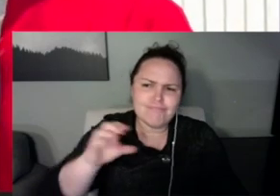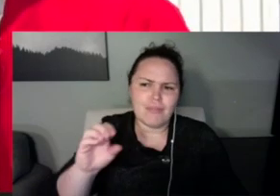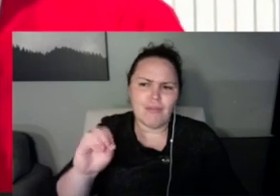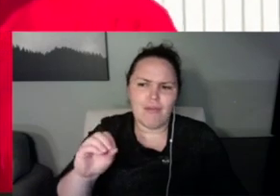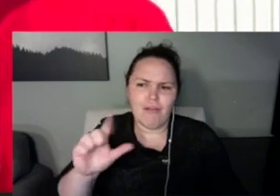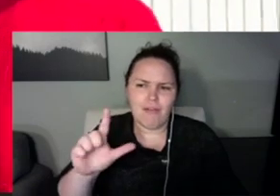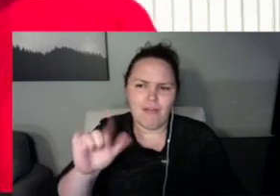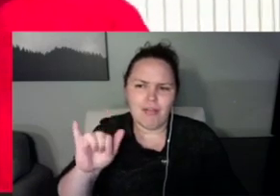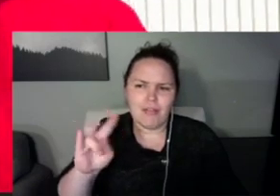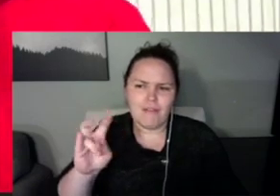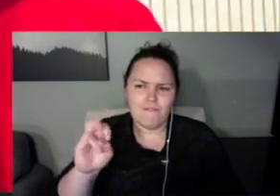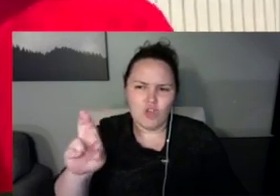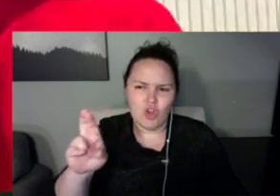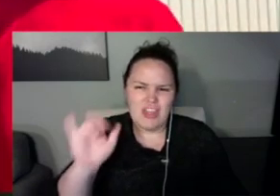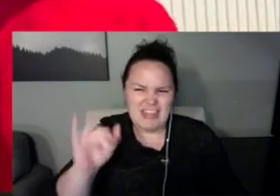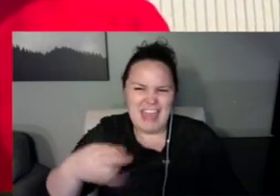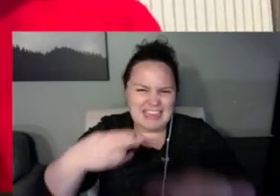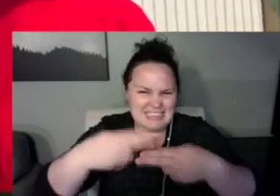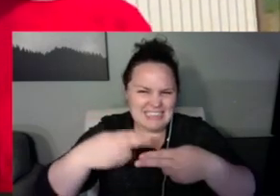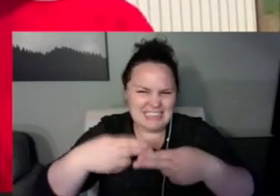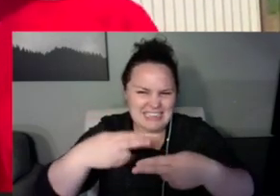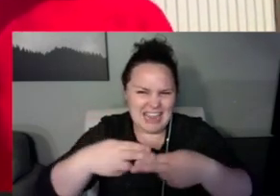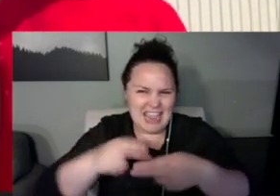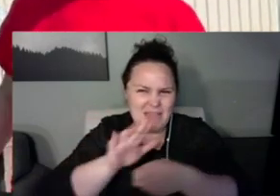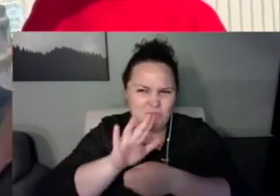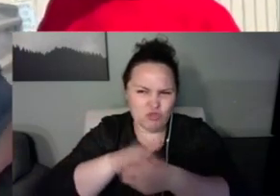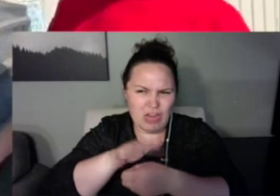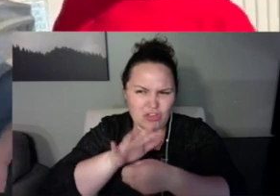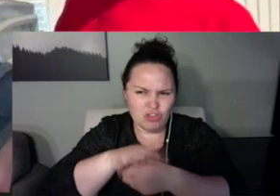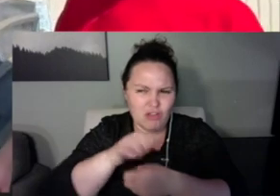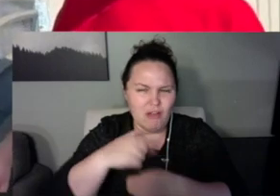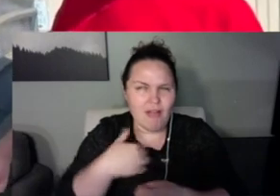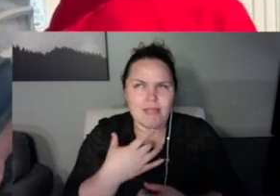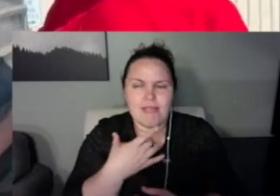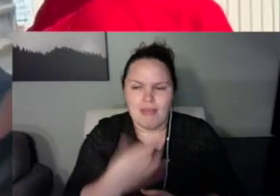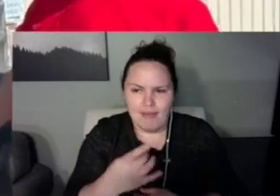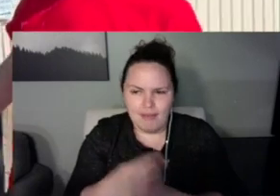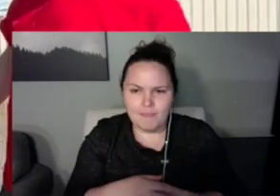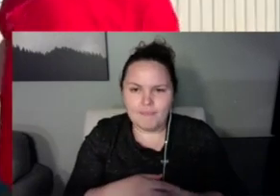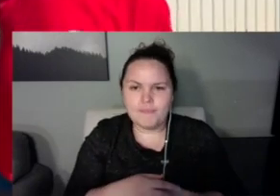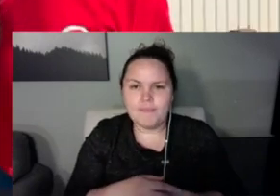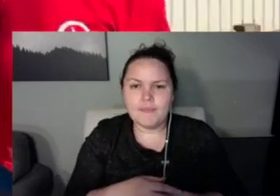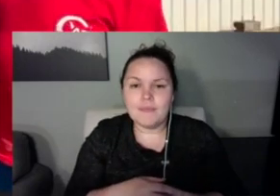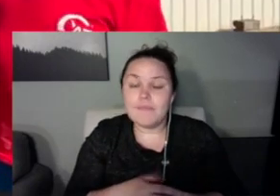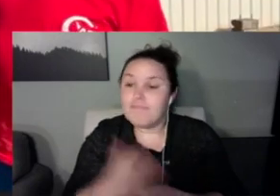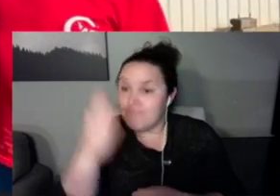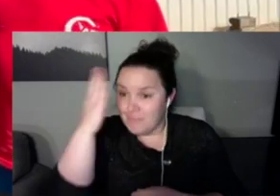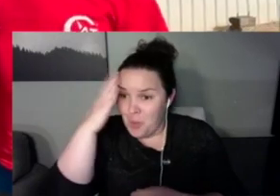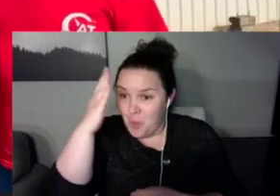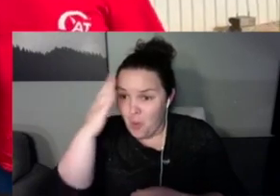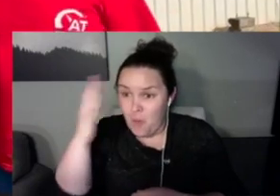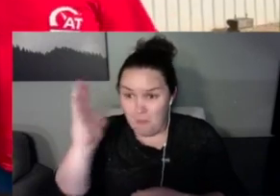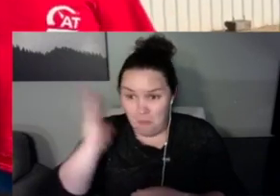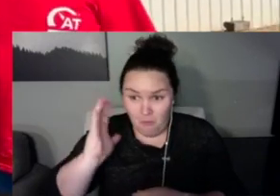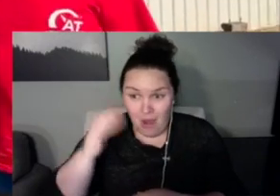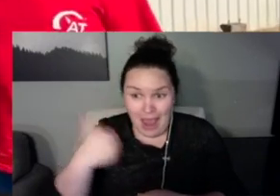(engine stops) Tyler: Okay so this tractor I've had. I've always been an Oliver kind of guy, I've always enjoyed Oliver tractors and things like that. You know the one thing I had one I learned